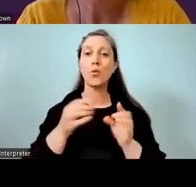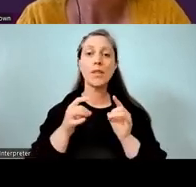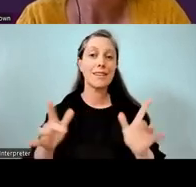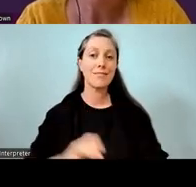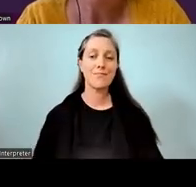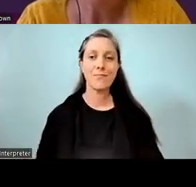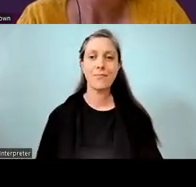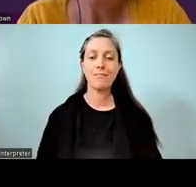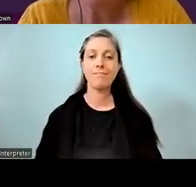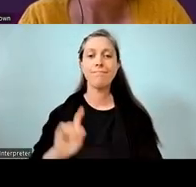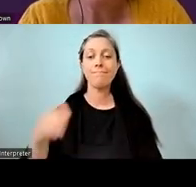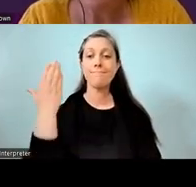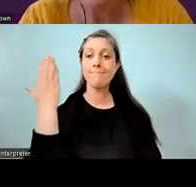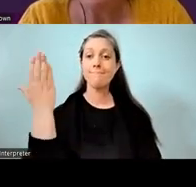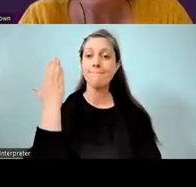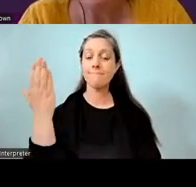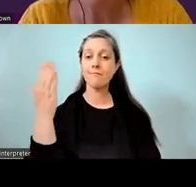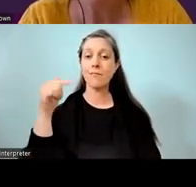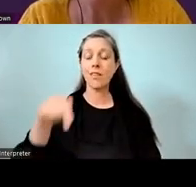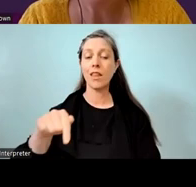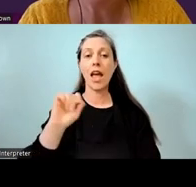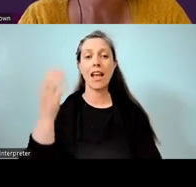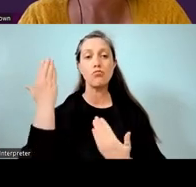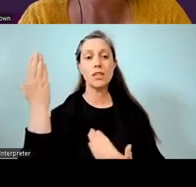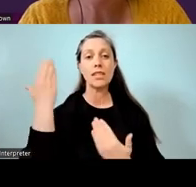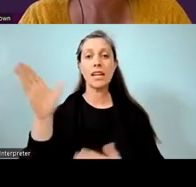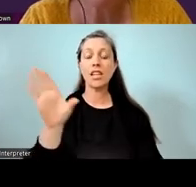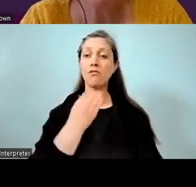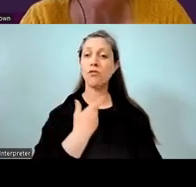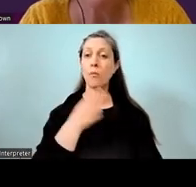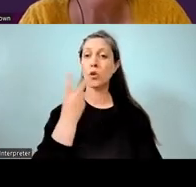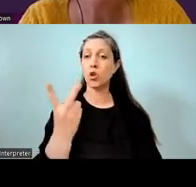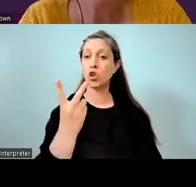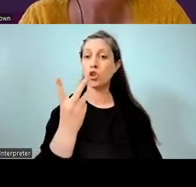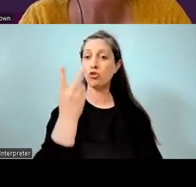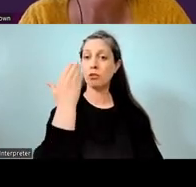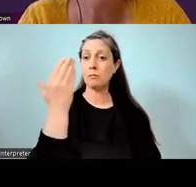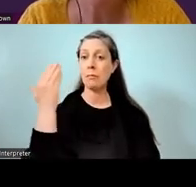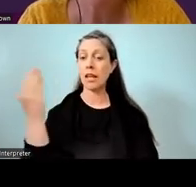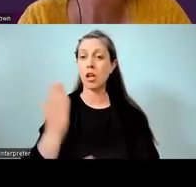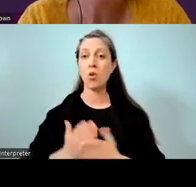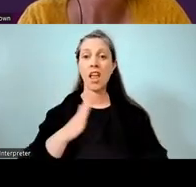This symposium consists of a presentation from our speakers, during which your mic will be turned off.